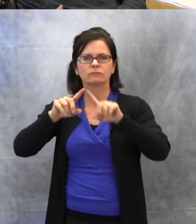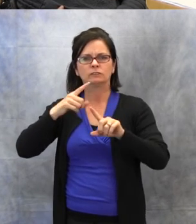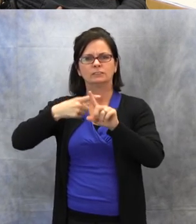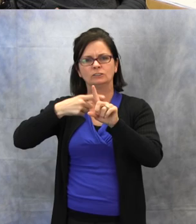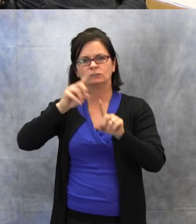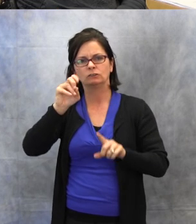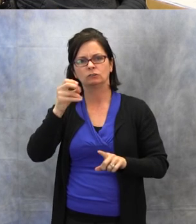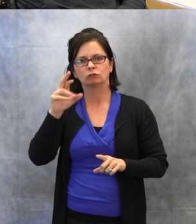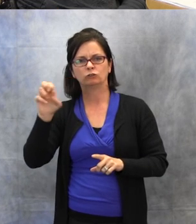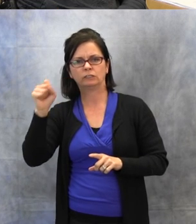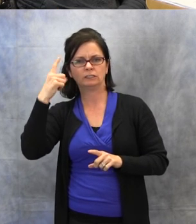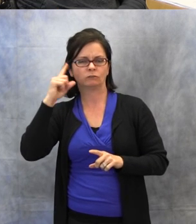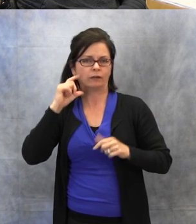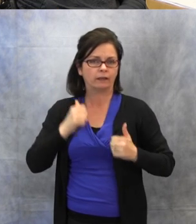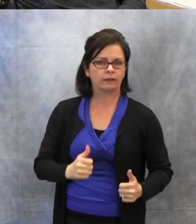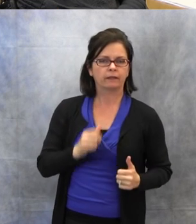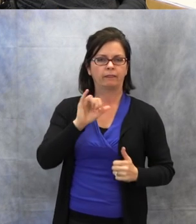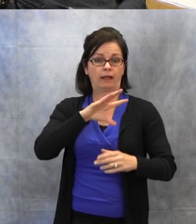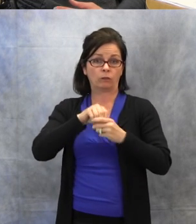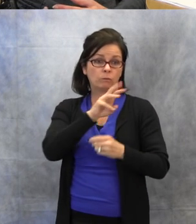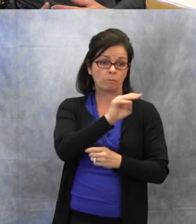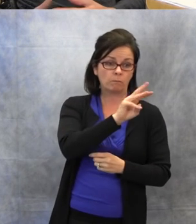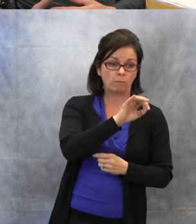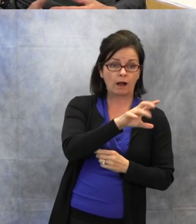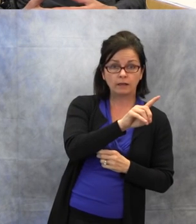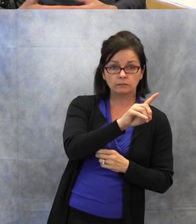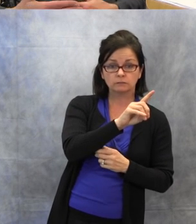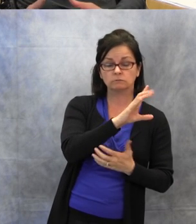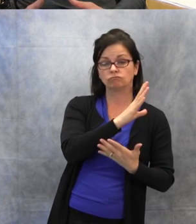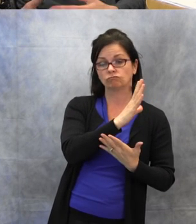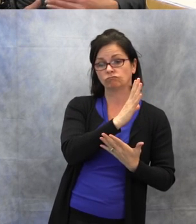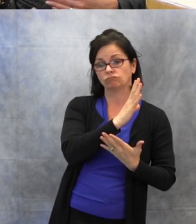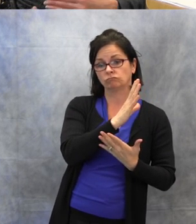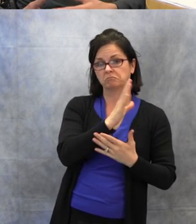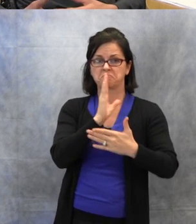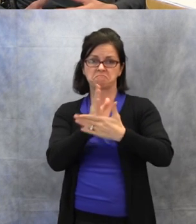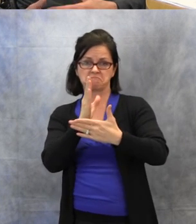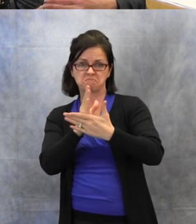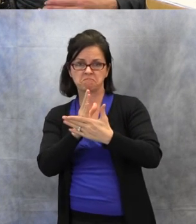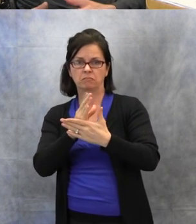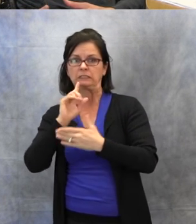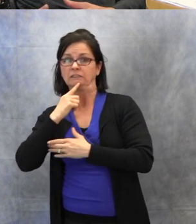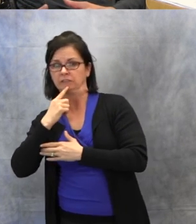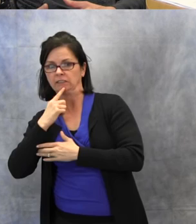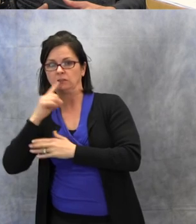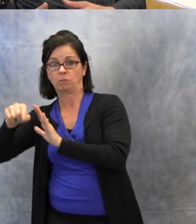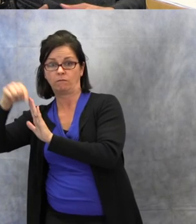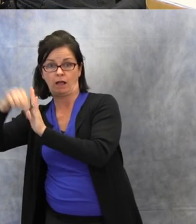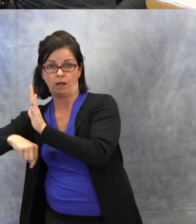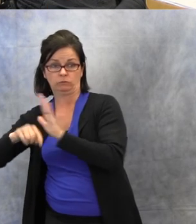where it falls from mild, moderate, severe, profound.